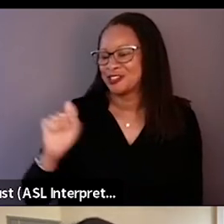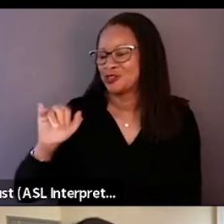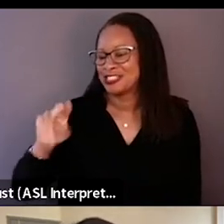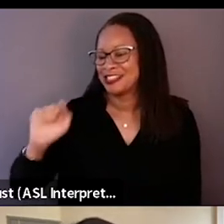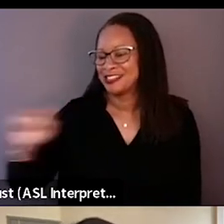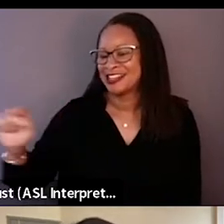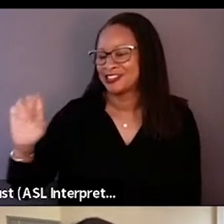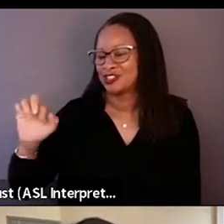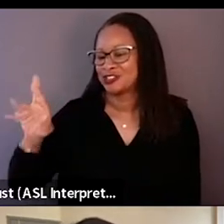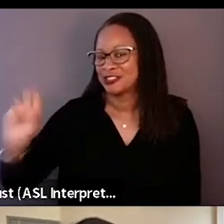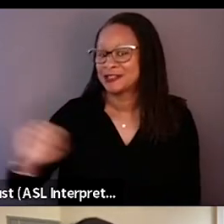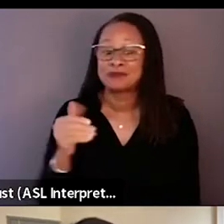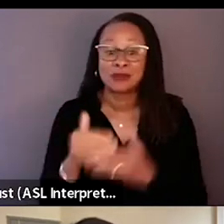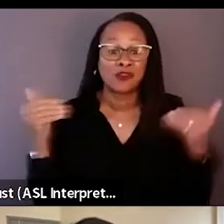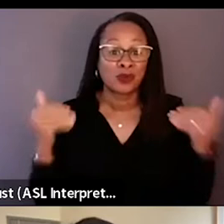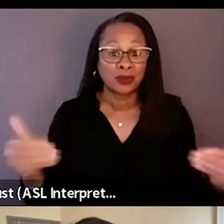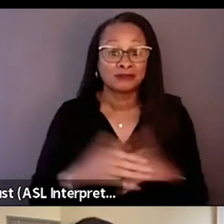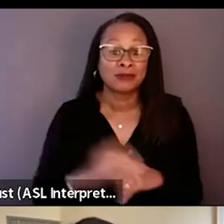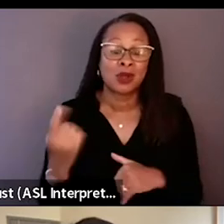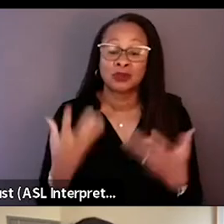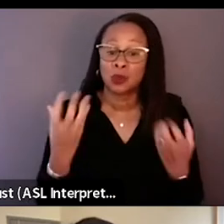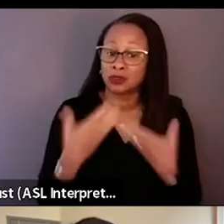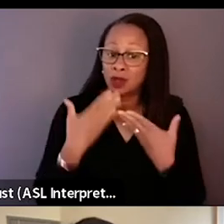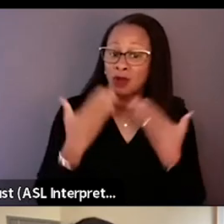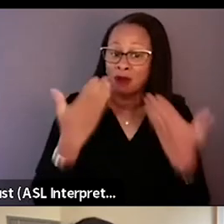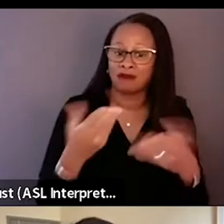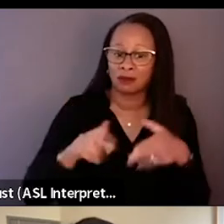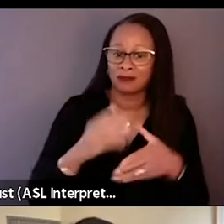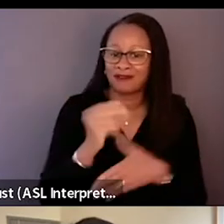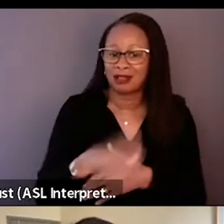And before we get started, as always, I'd like to offer a brief land acknowledgement.